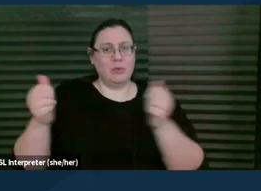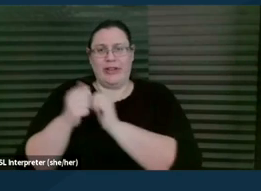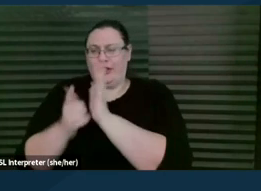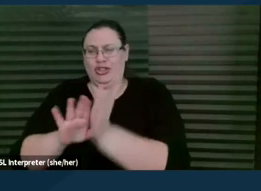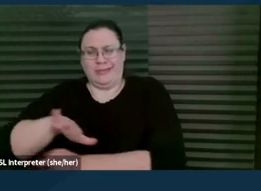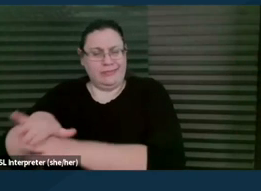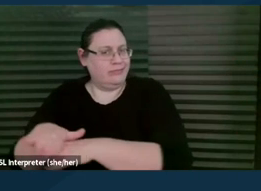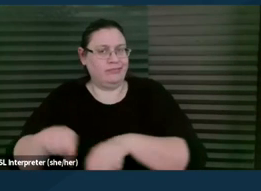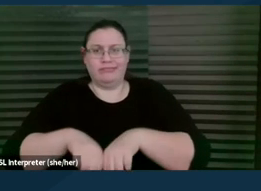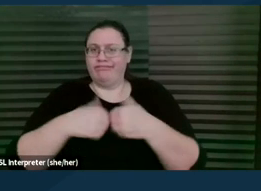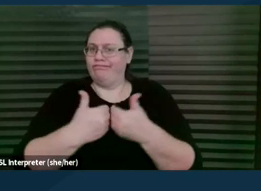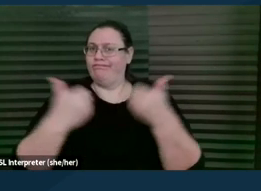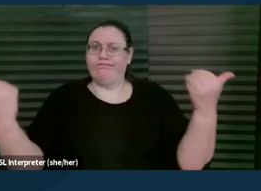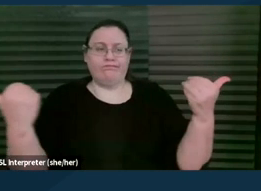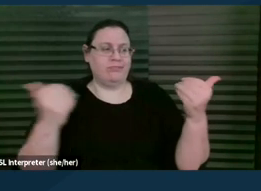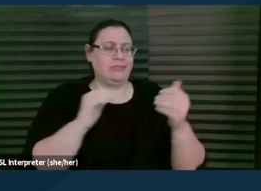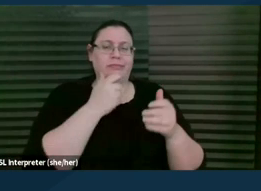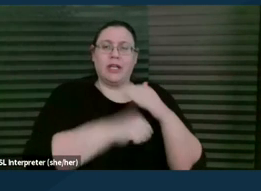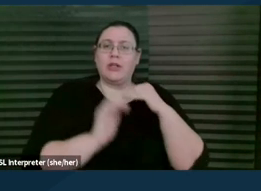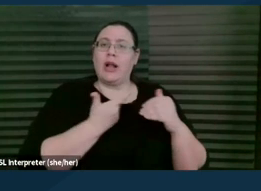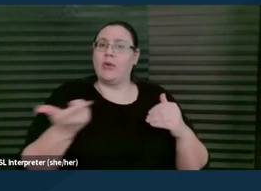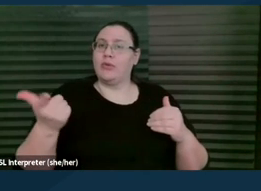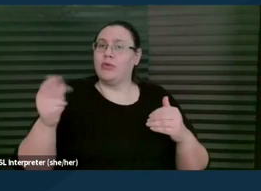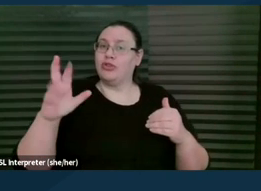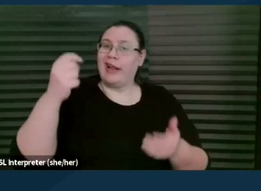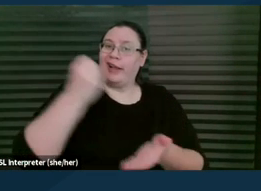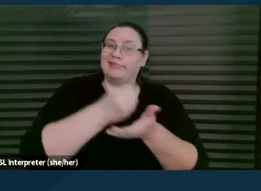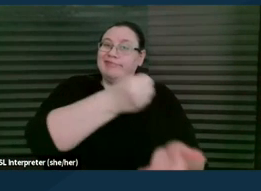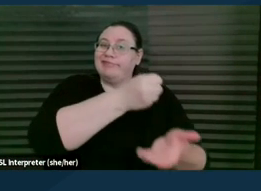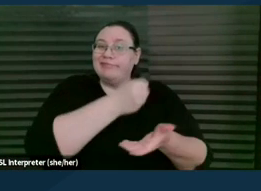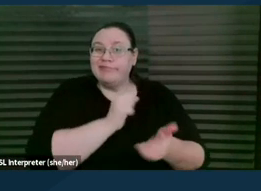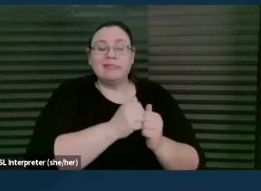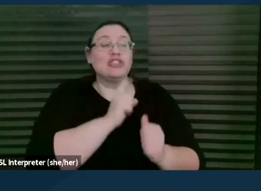just as part of our grant to make sure that families understand their rights and how to use them.